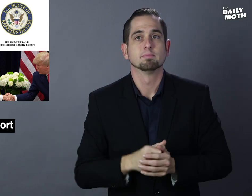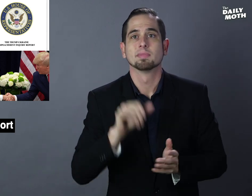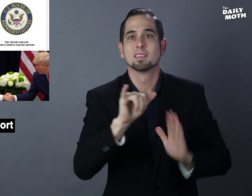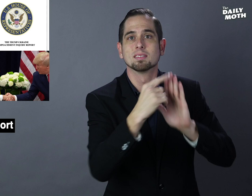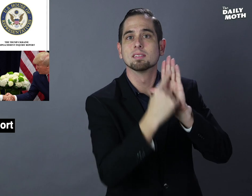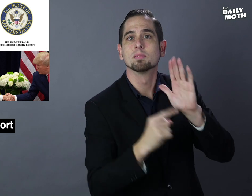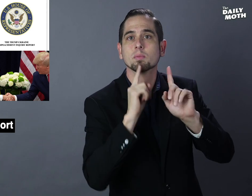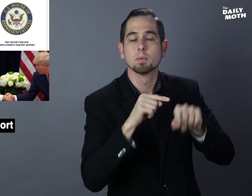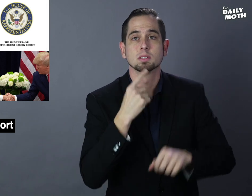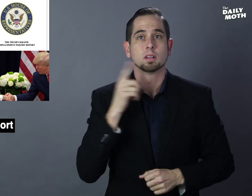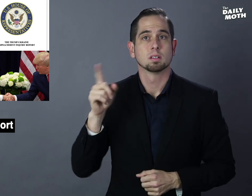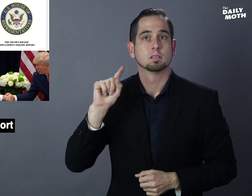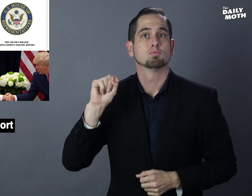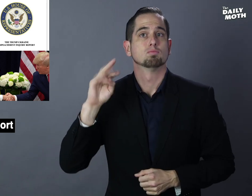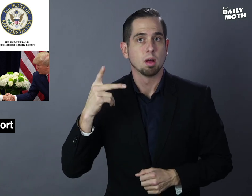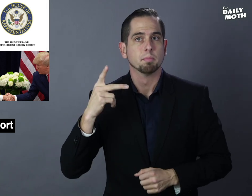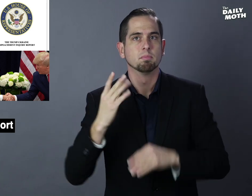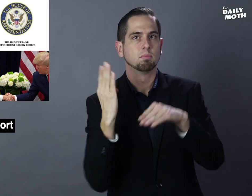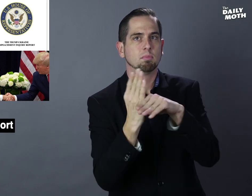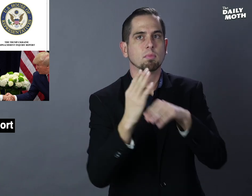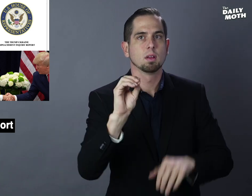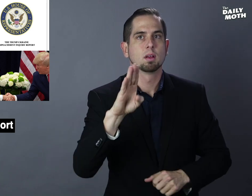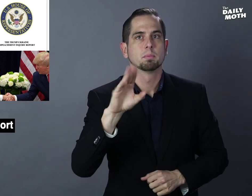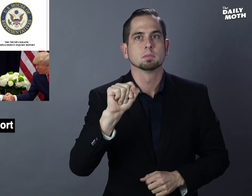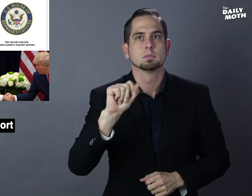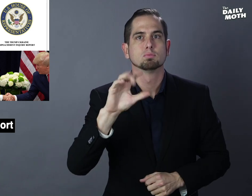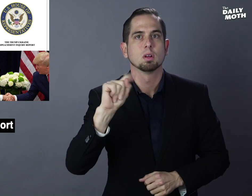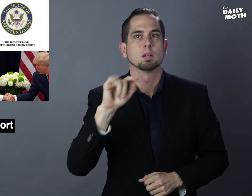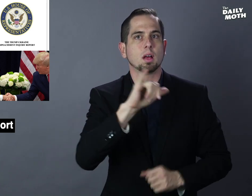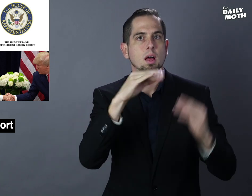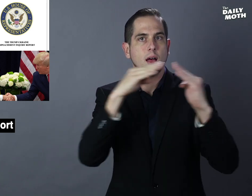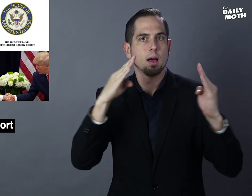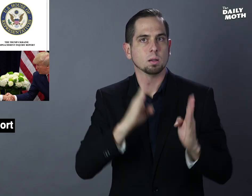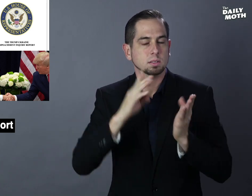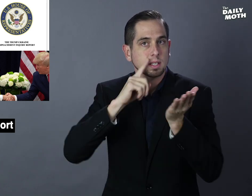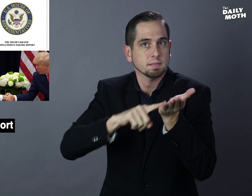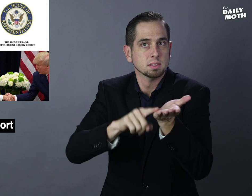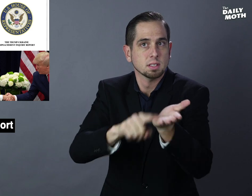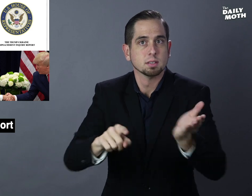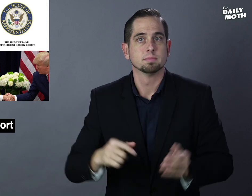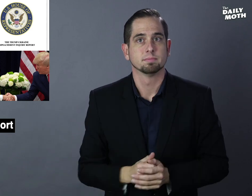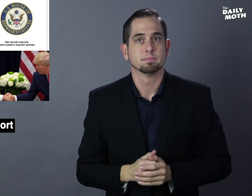The report also says Trump obstructed the House investigation.